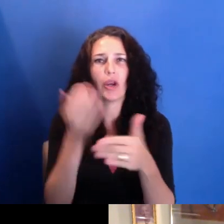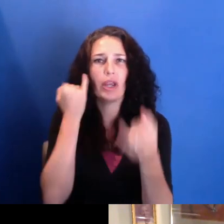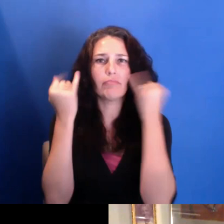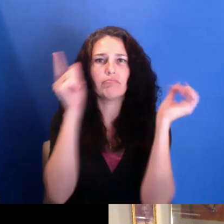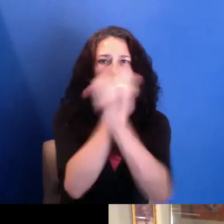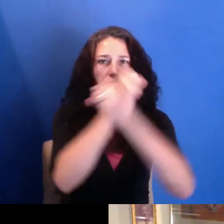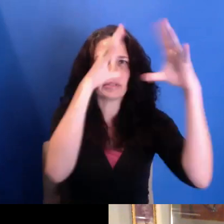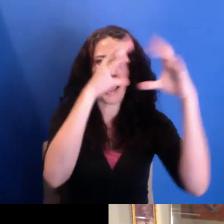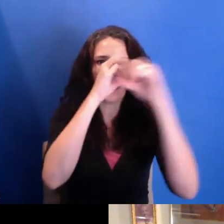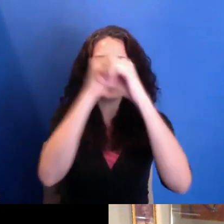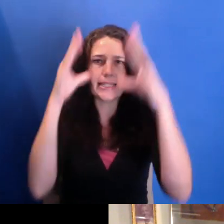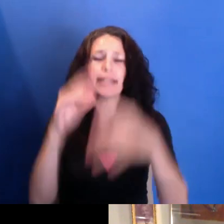Not that I--